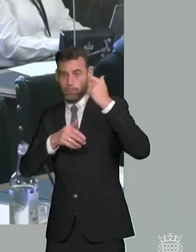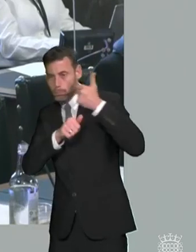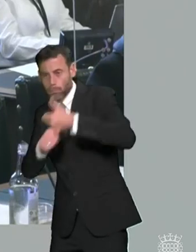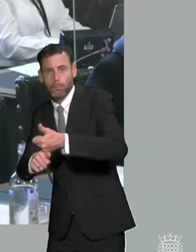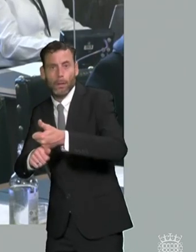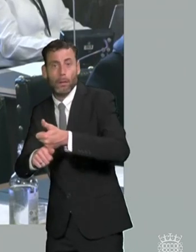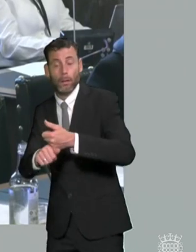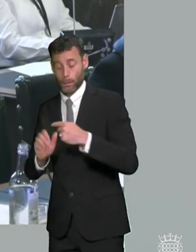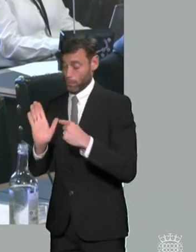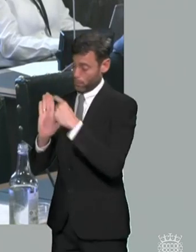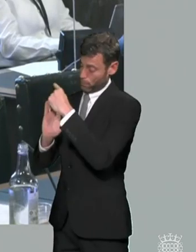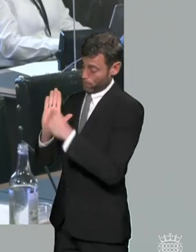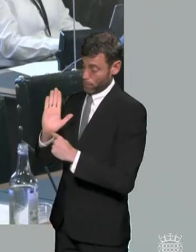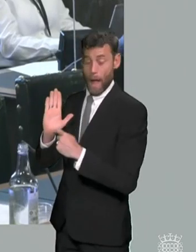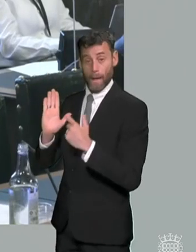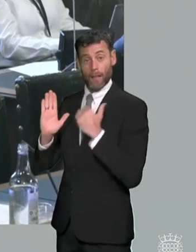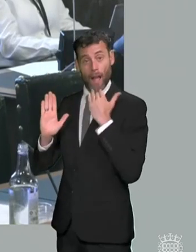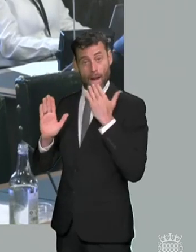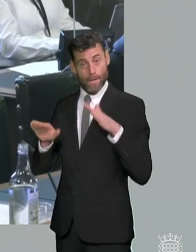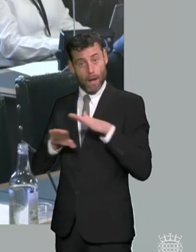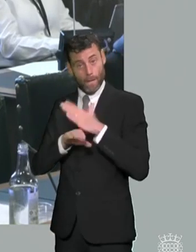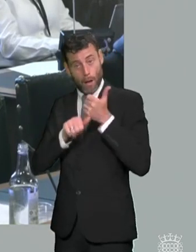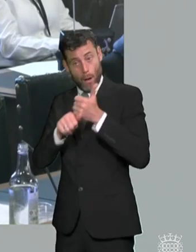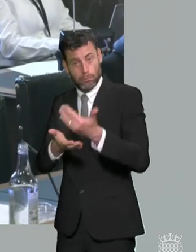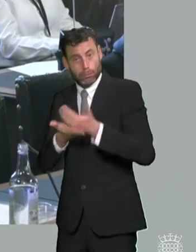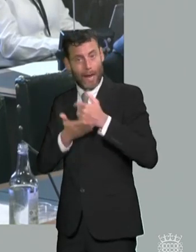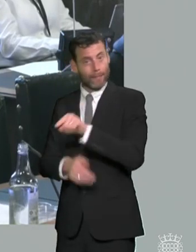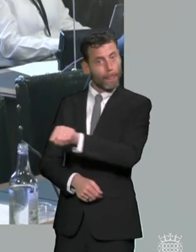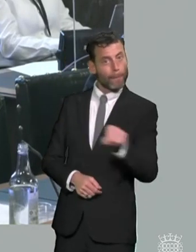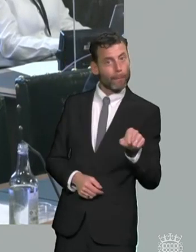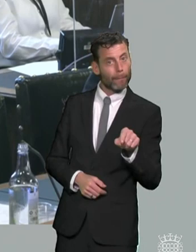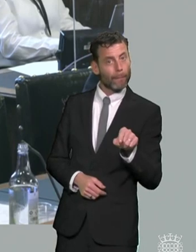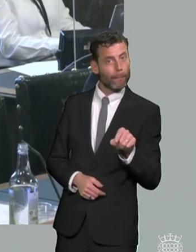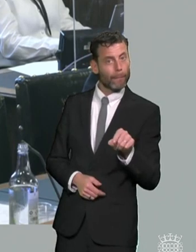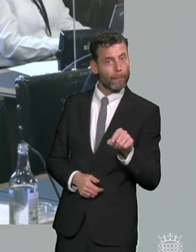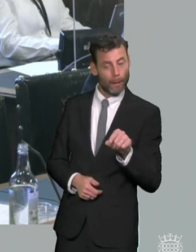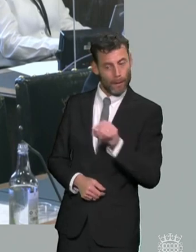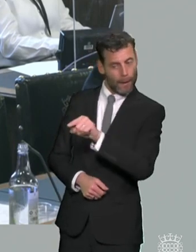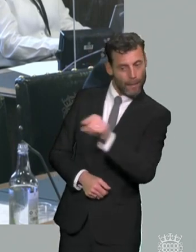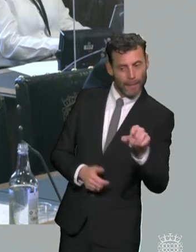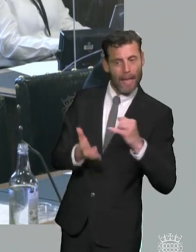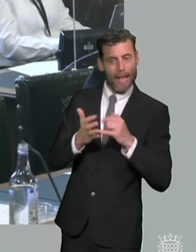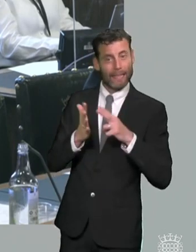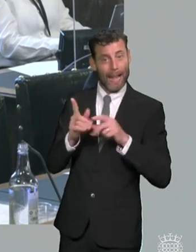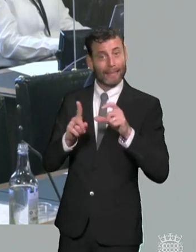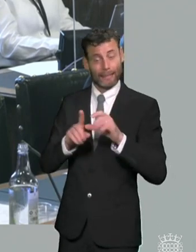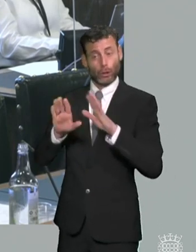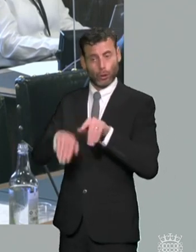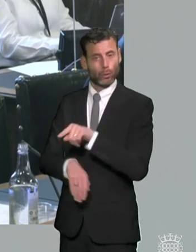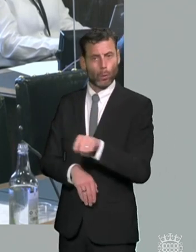does enough or indeed does anything to tackle scn in the most disadvantaged of of families